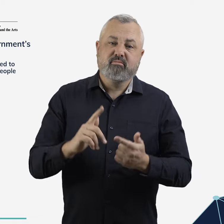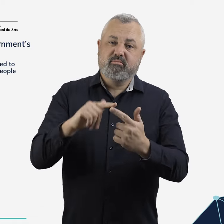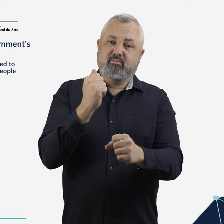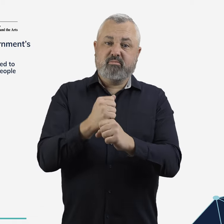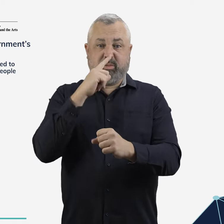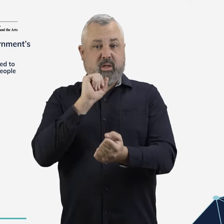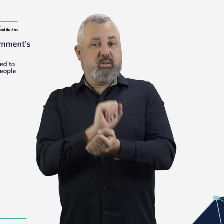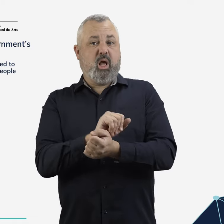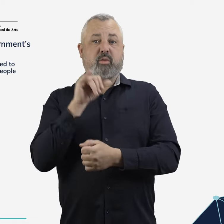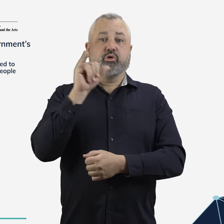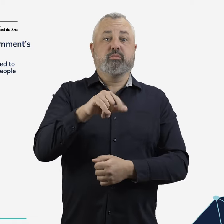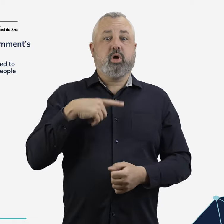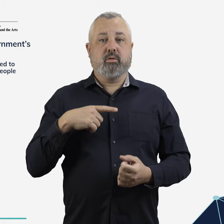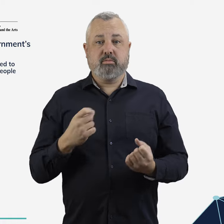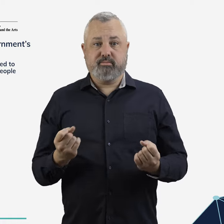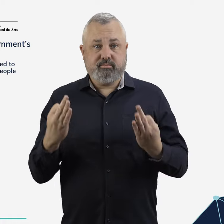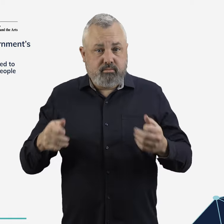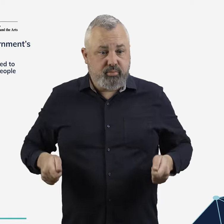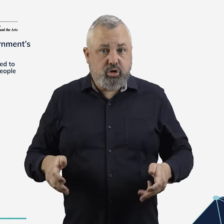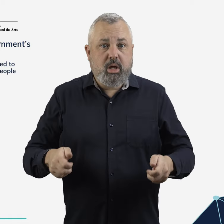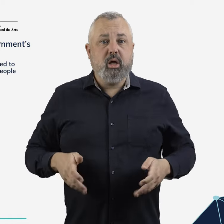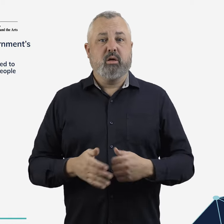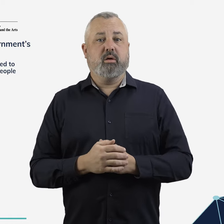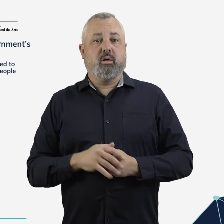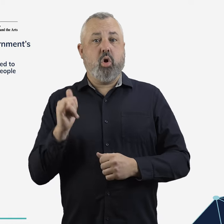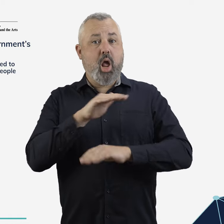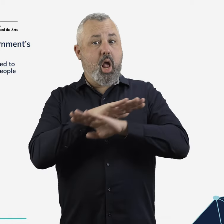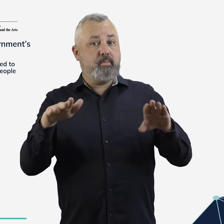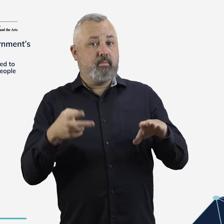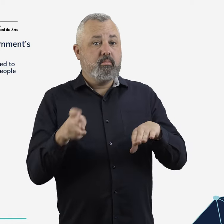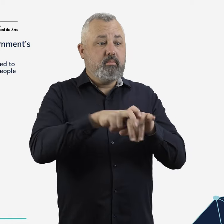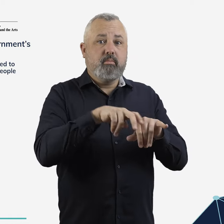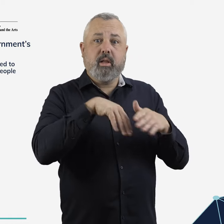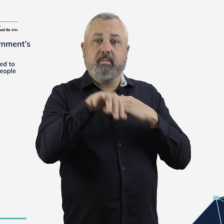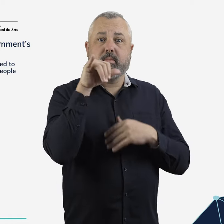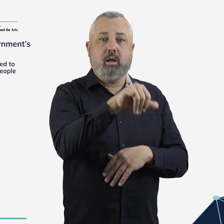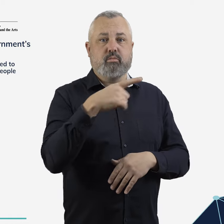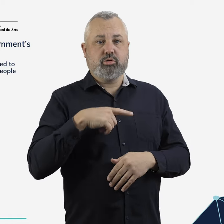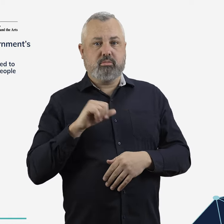People with disability have been left stranded in airports without wheelchairs, have been denied boarding because